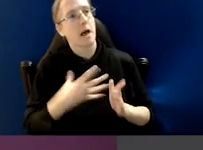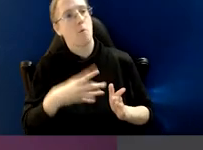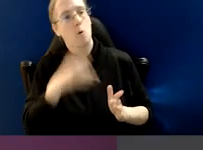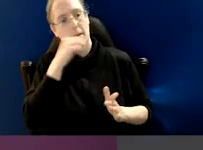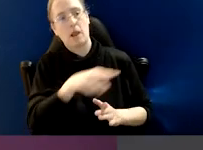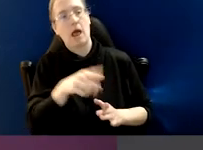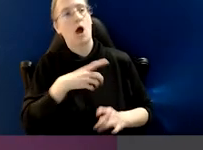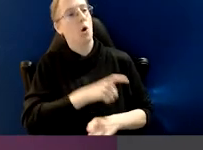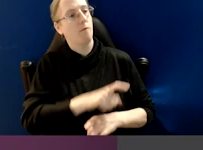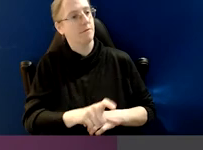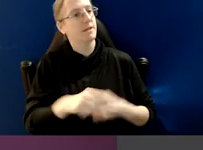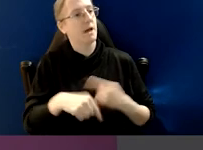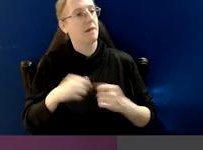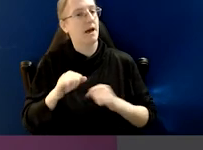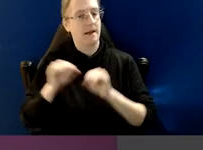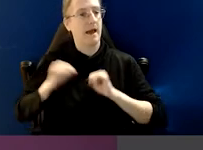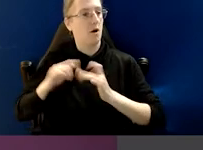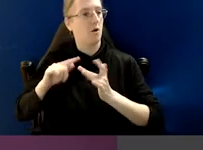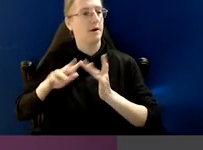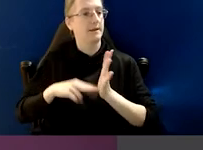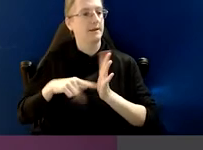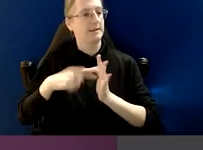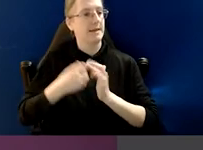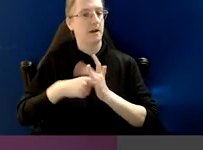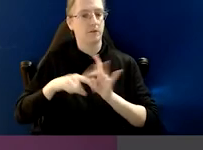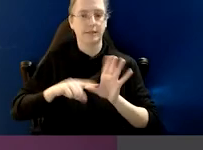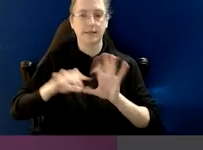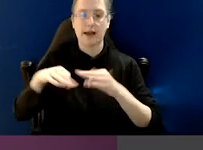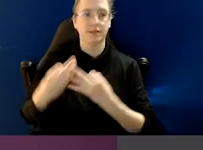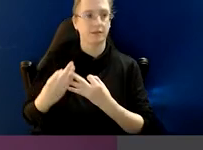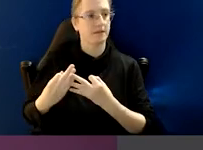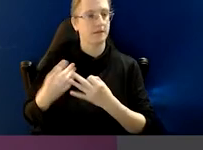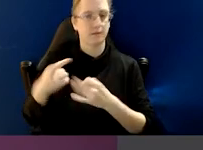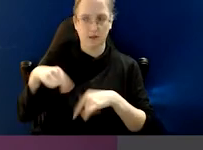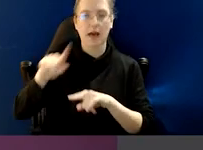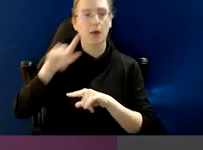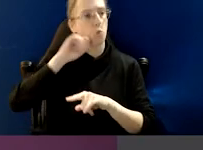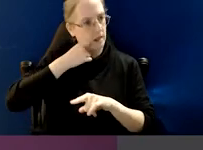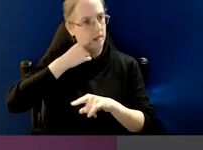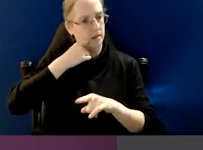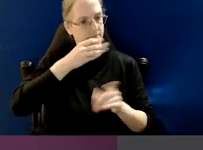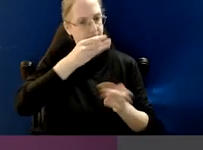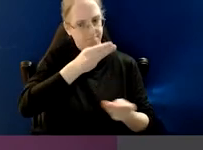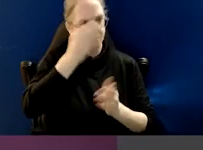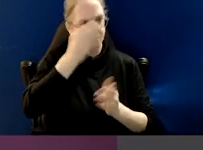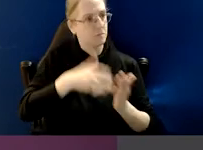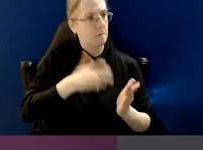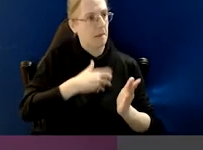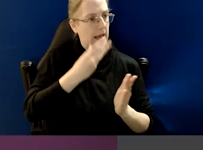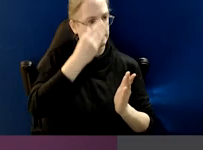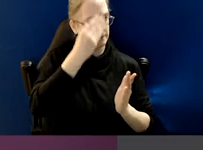confidence in the integrity agencies dealing with matters.